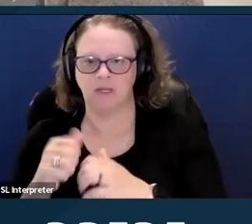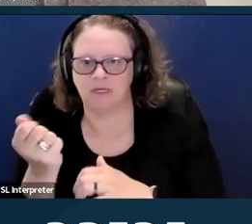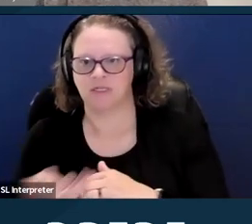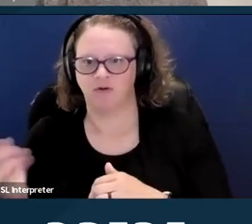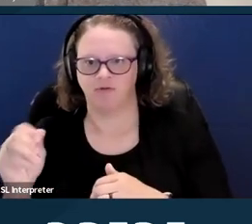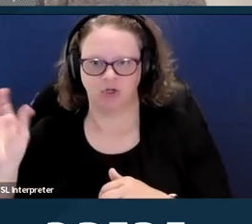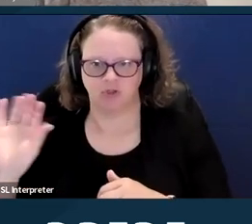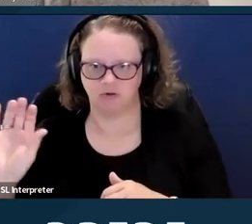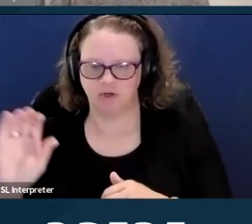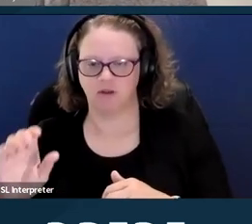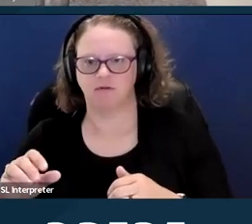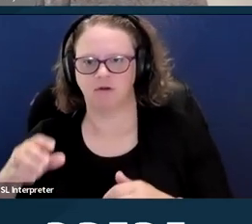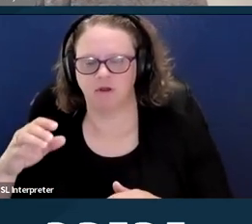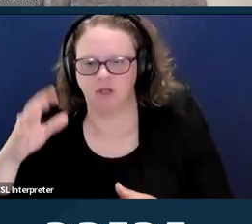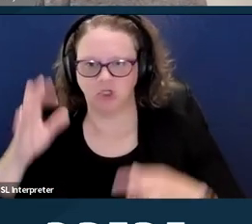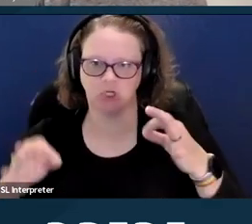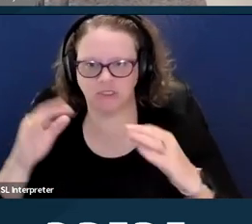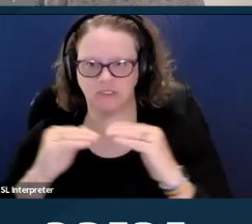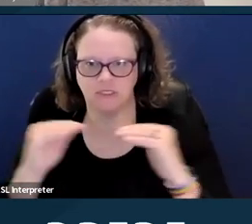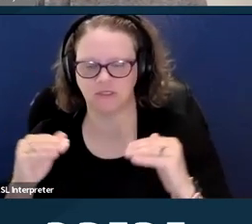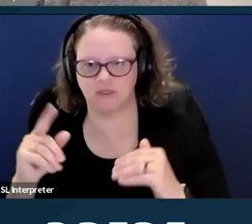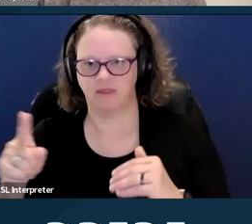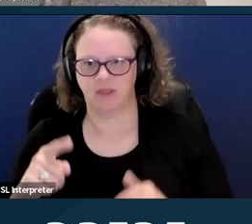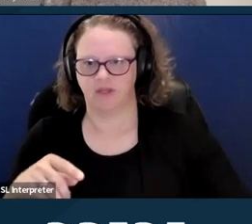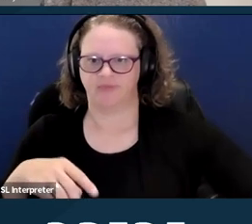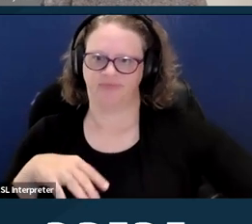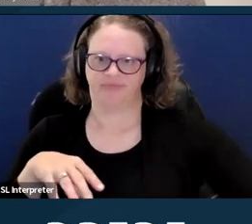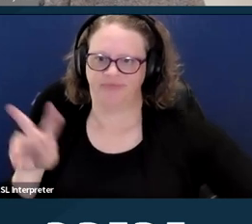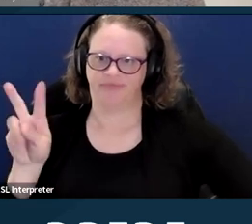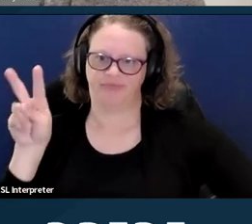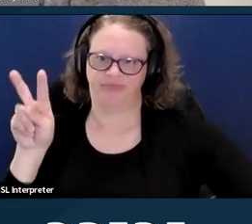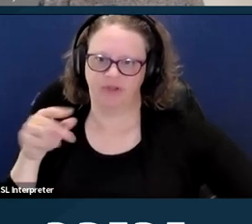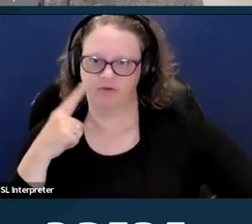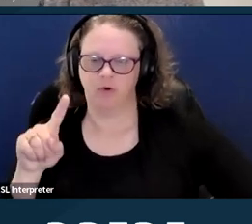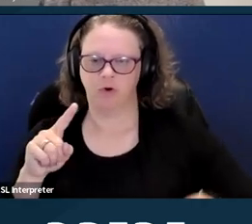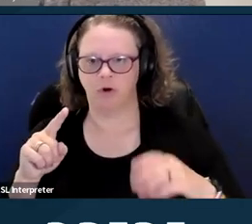a lot of disdain for abortion advocates and people who need access to abortion care.